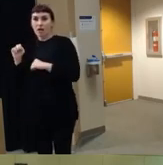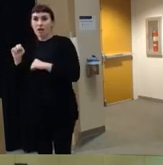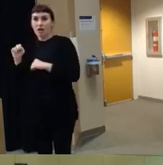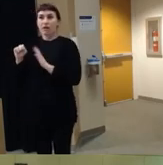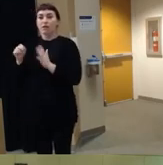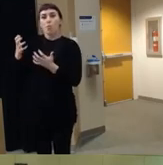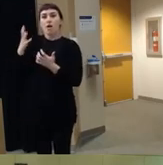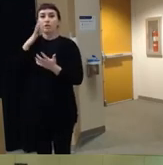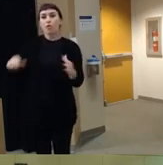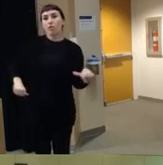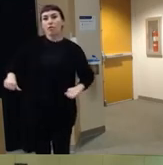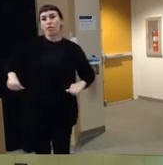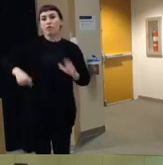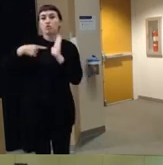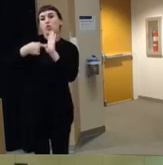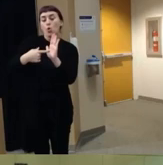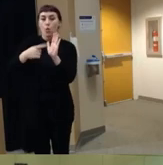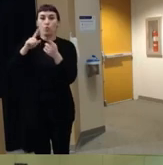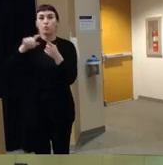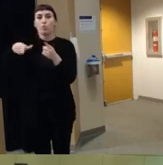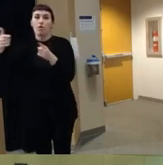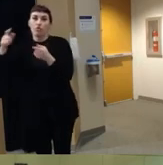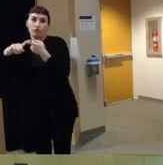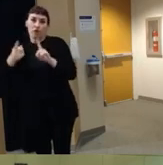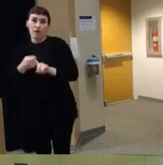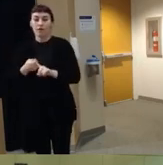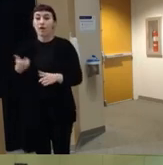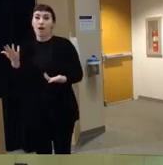to kind of show the firearm off to the other friend you know like oh you know do you want to